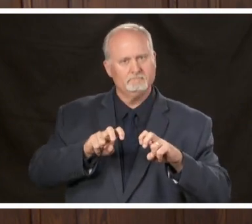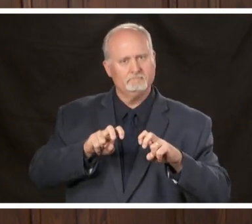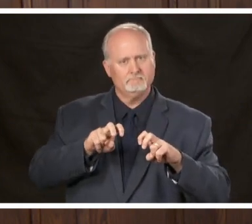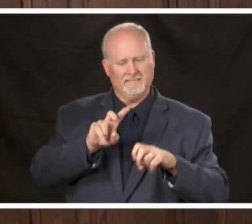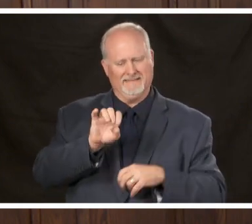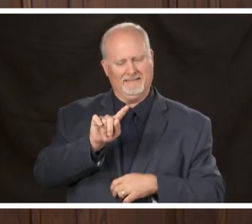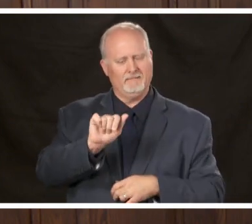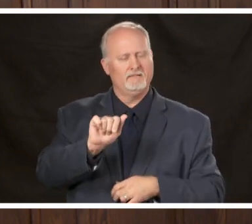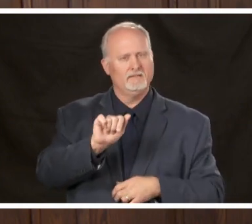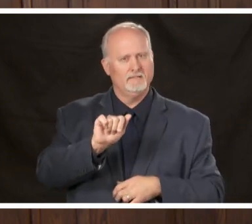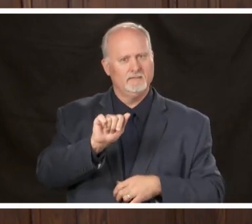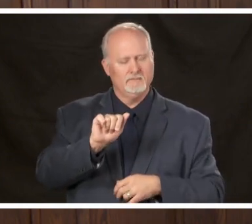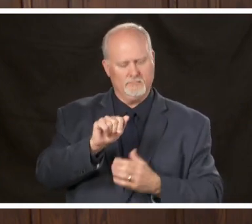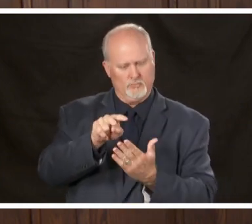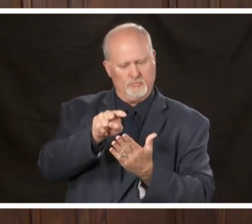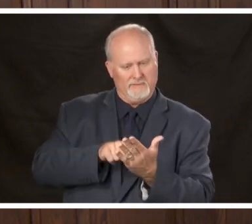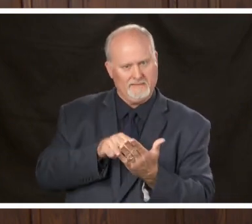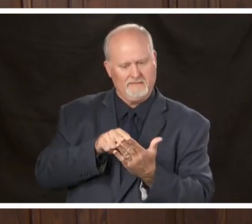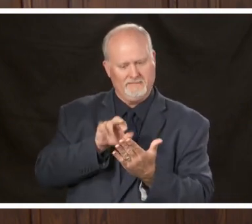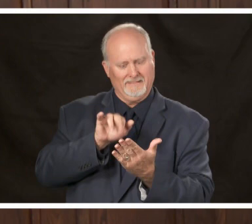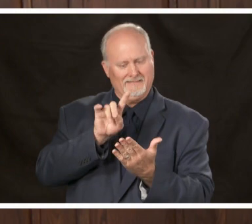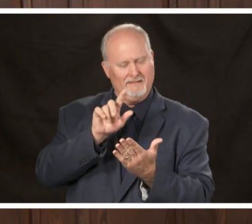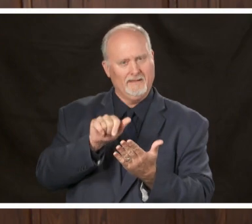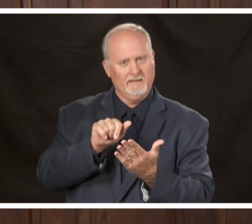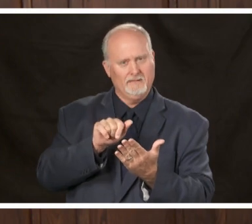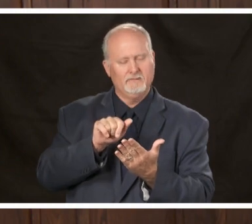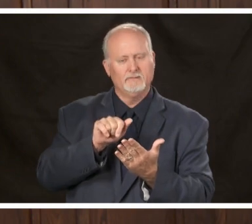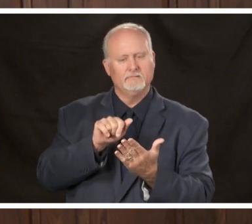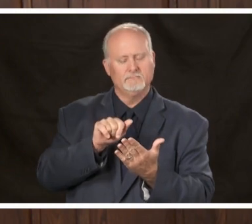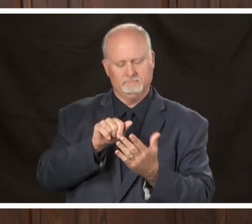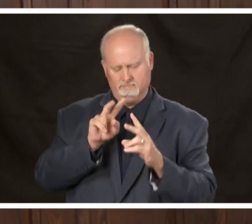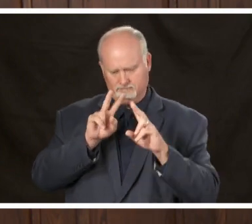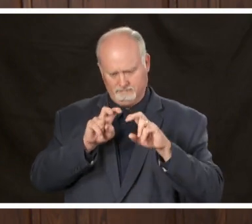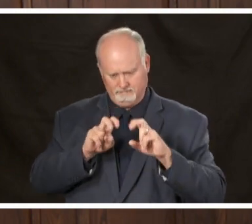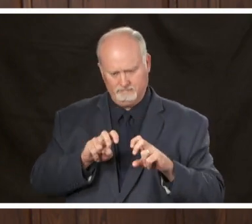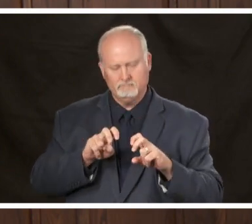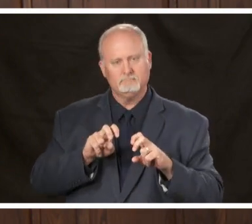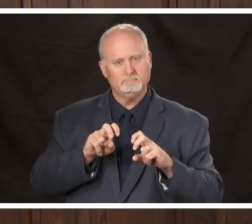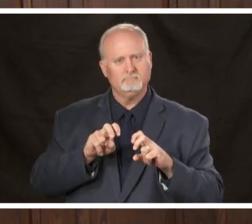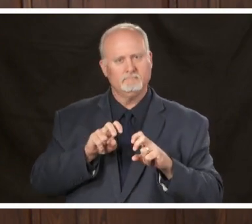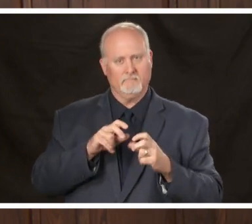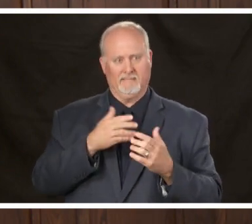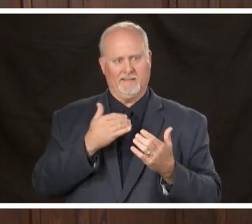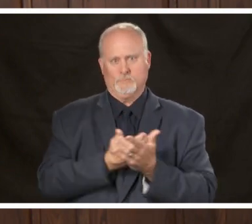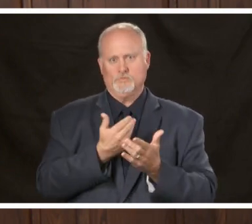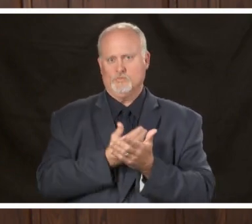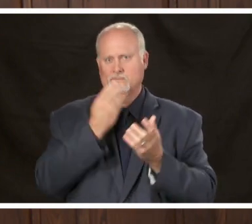read the data he's shared publicly and that information is fresh what we